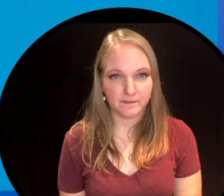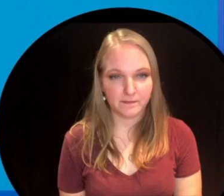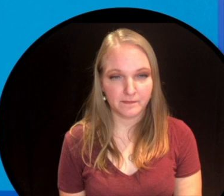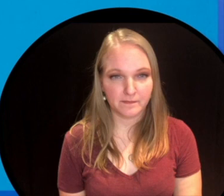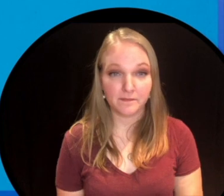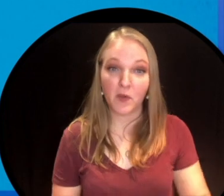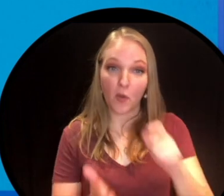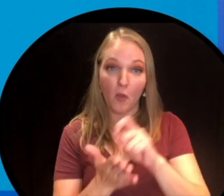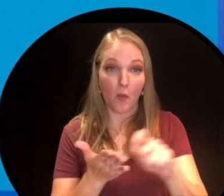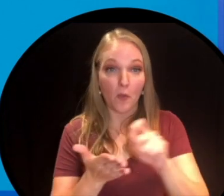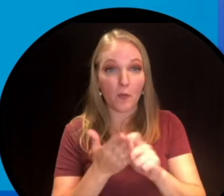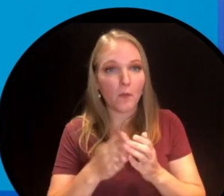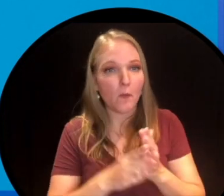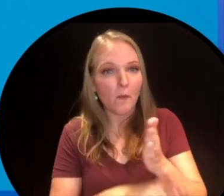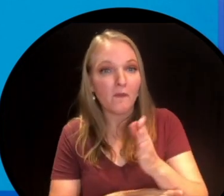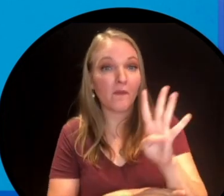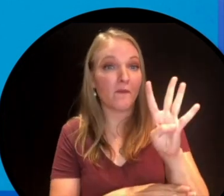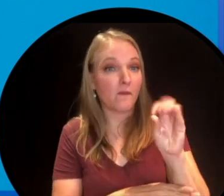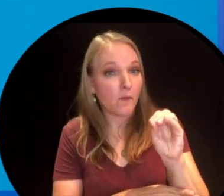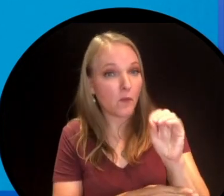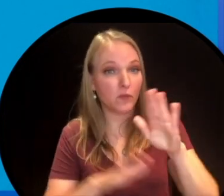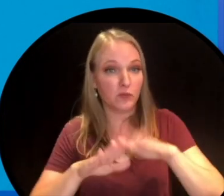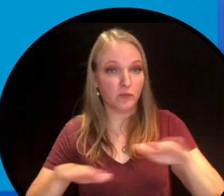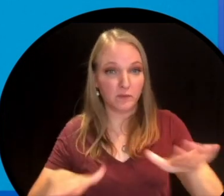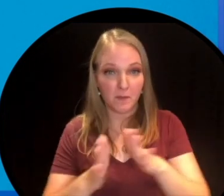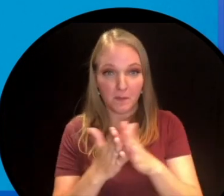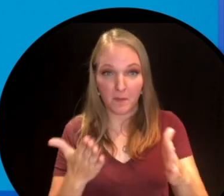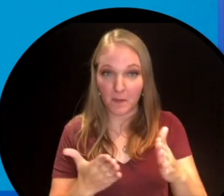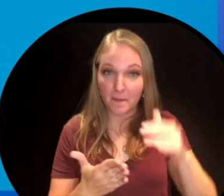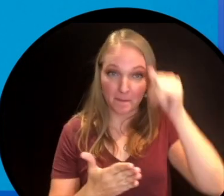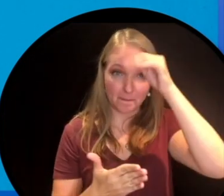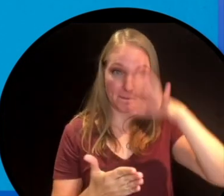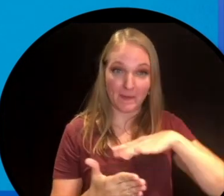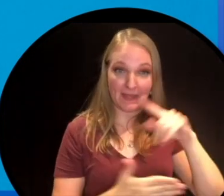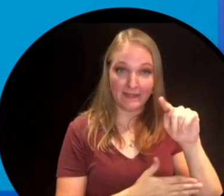Author of over 40 children's books, Ted wrote this one with his son Will.